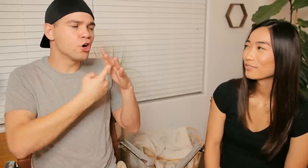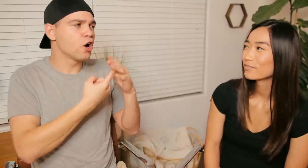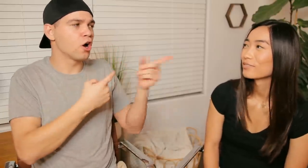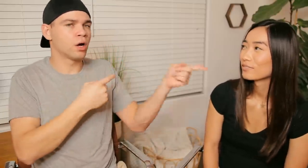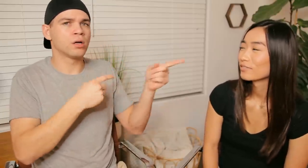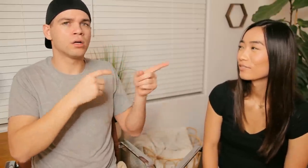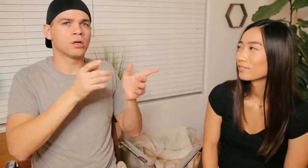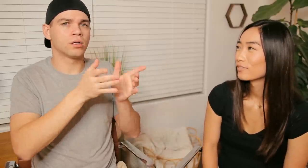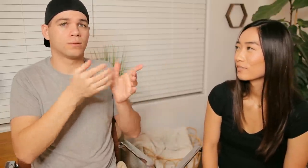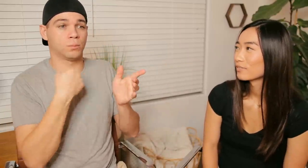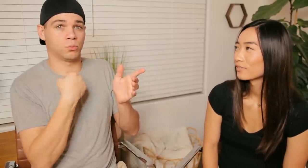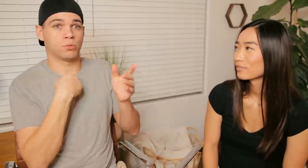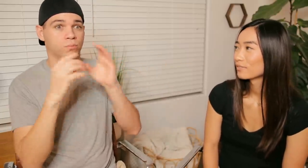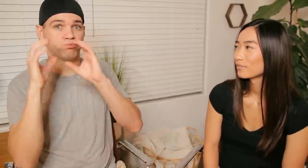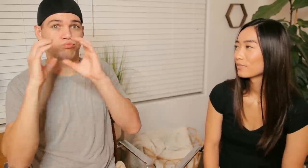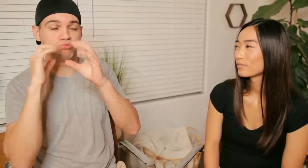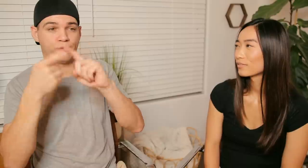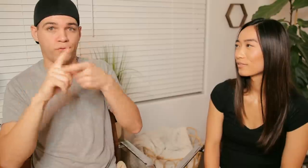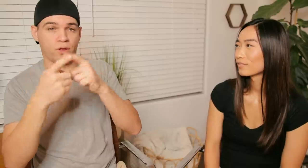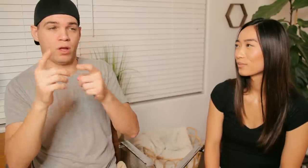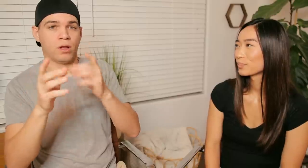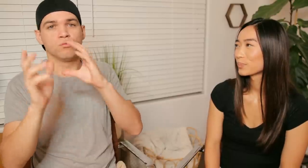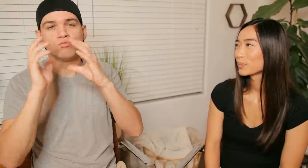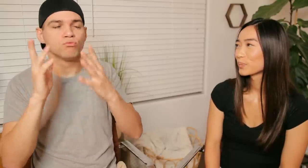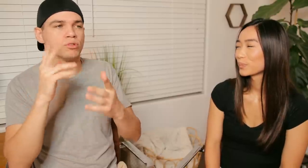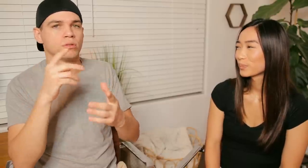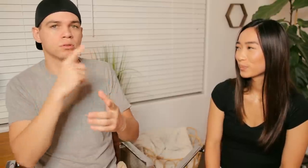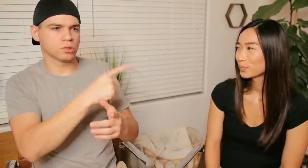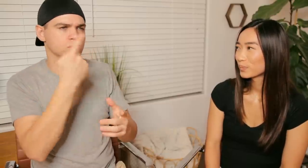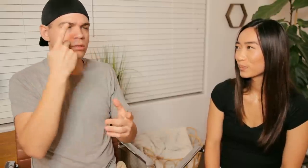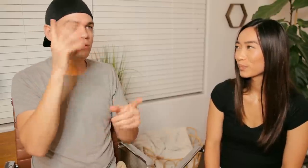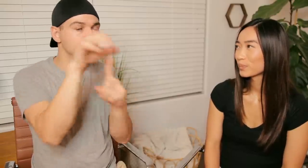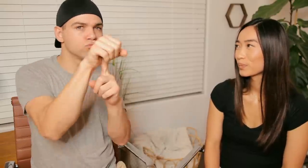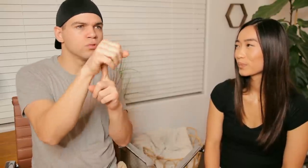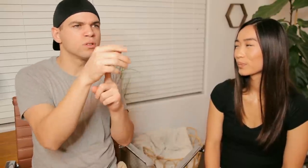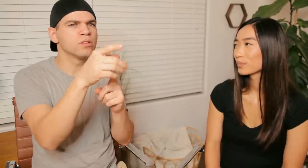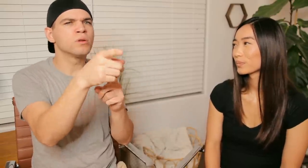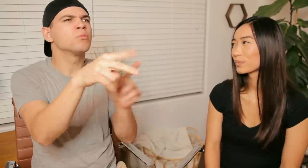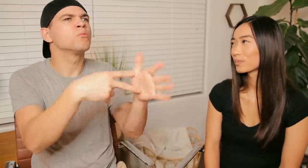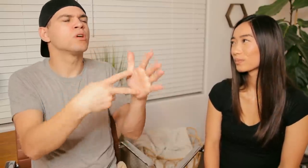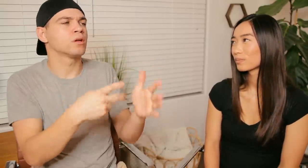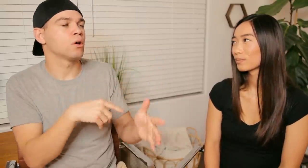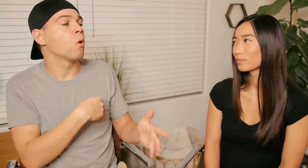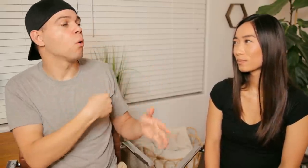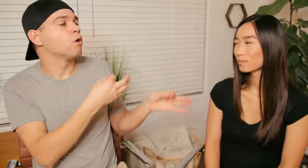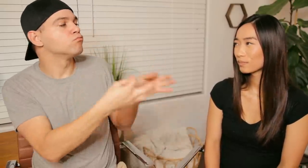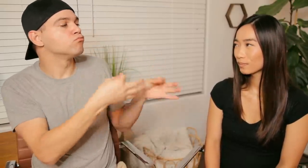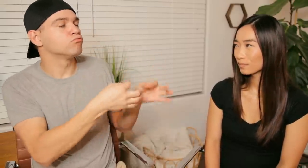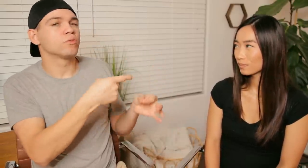I would communicate with friends and she would catch and she would ask "what does that mean"